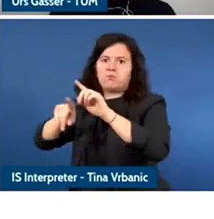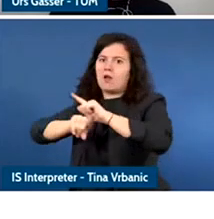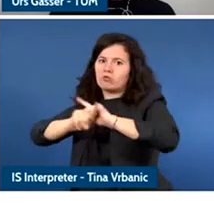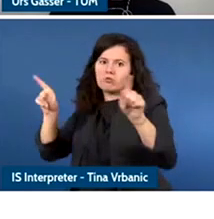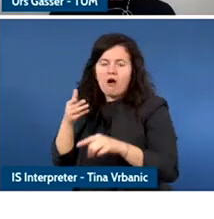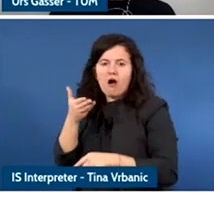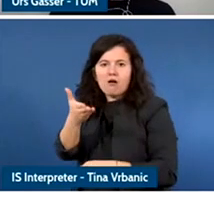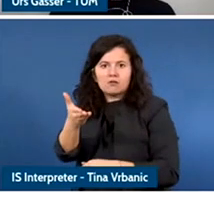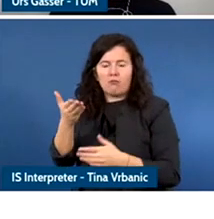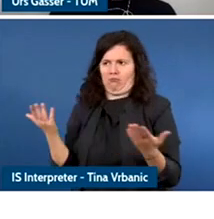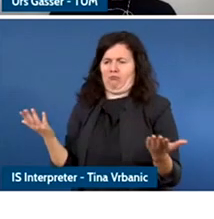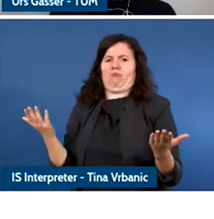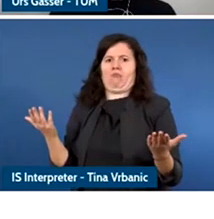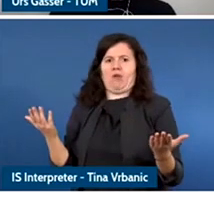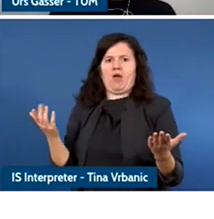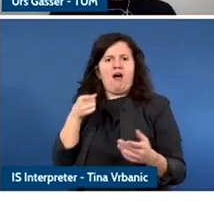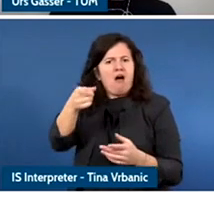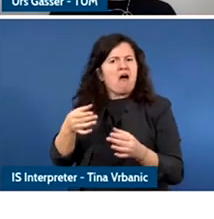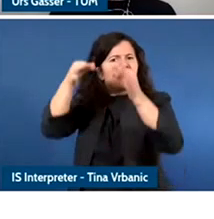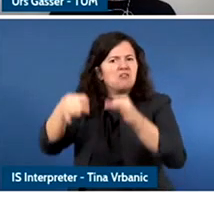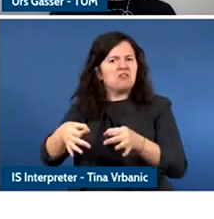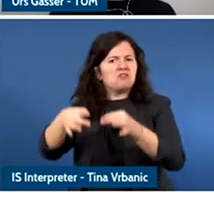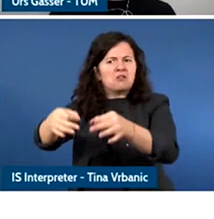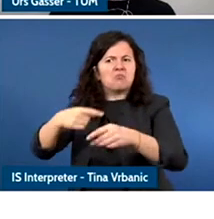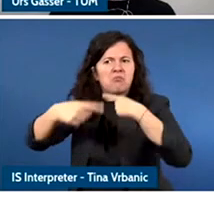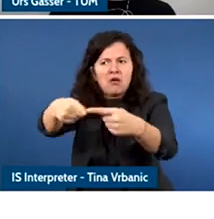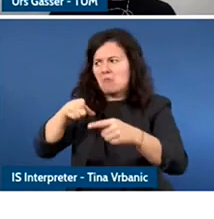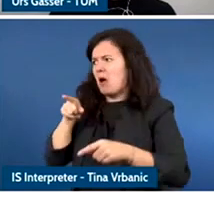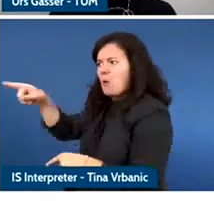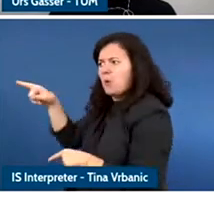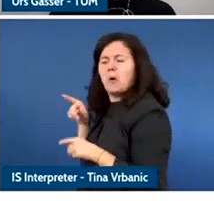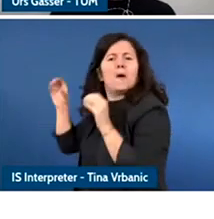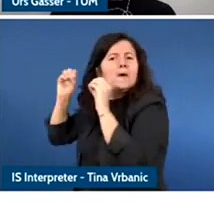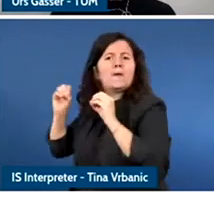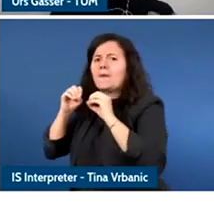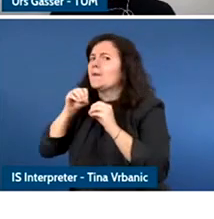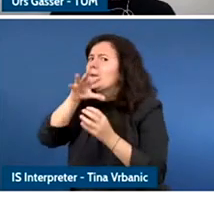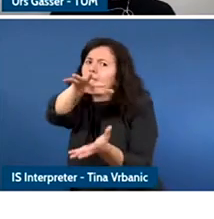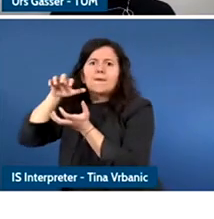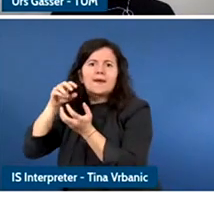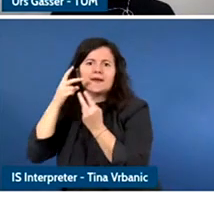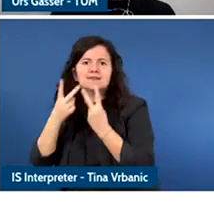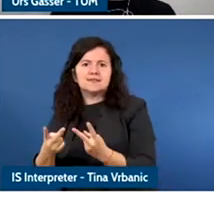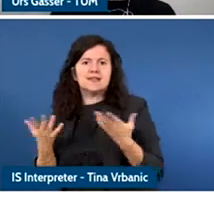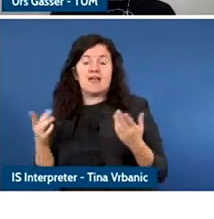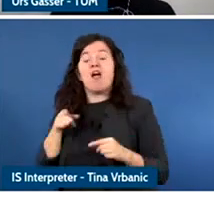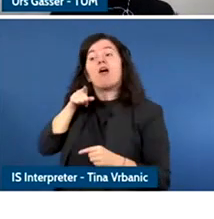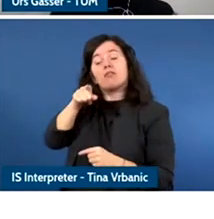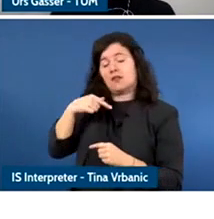And so for the next policy cycle, that is my main point here, we really need to think